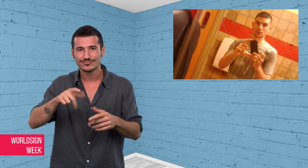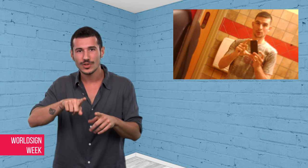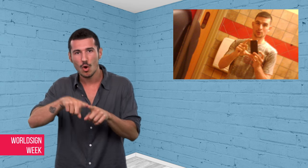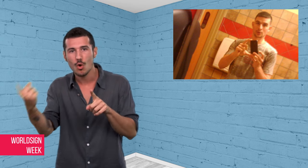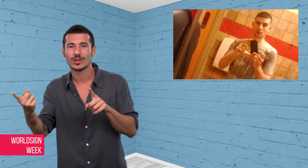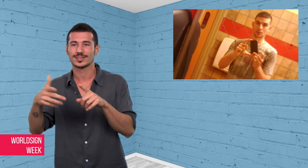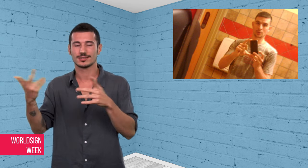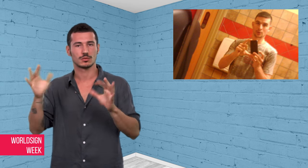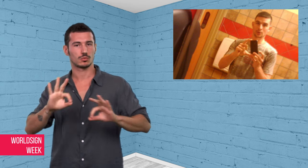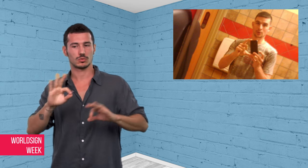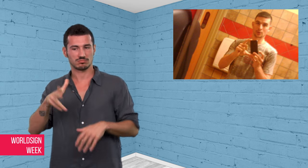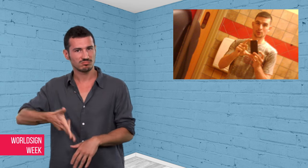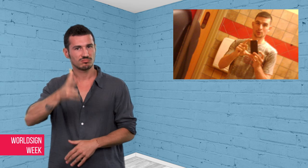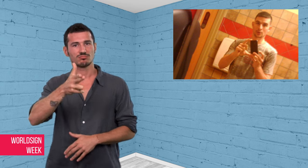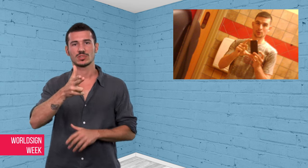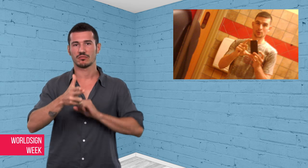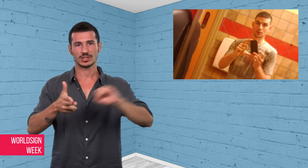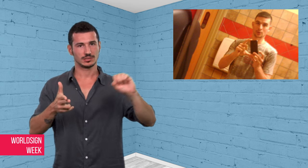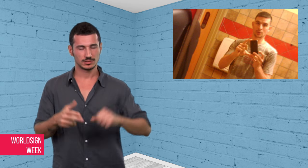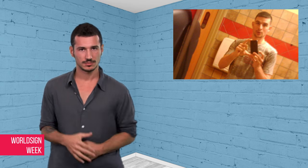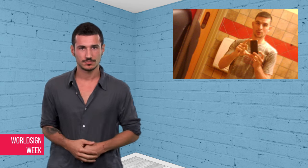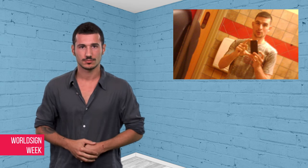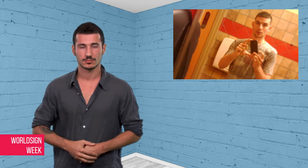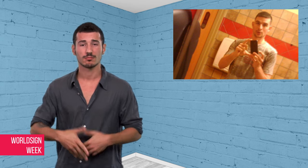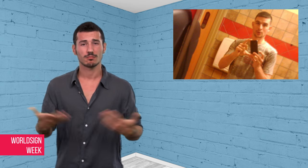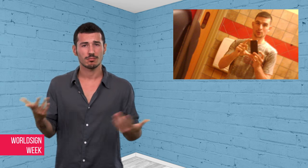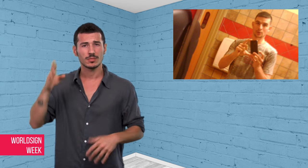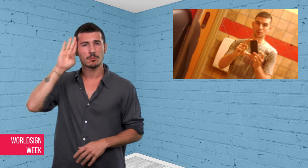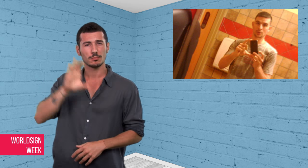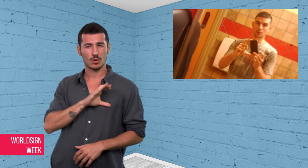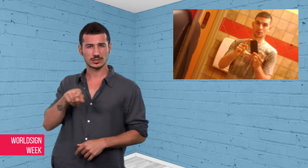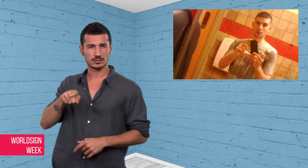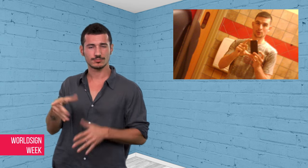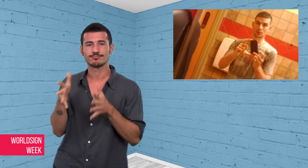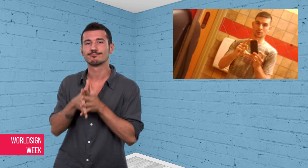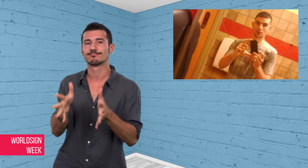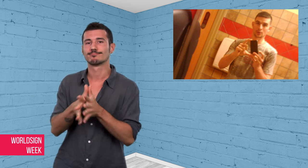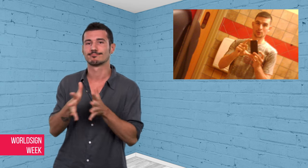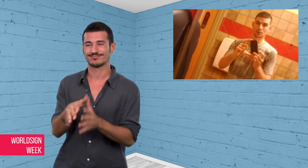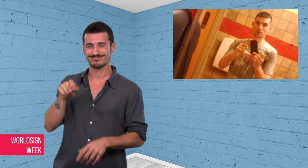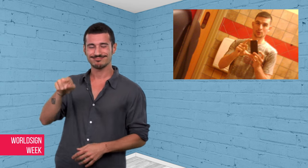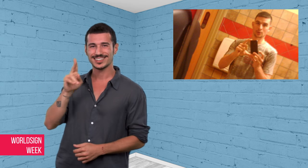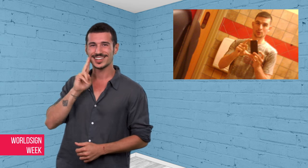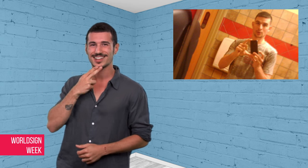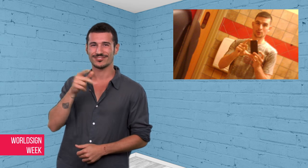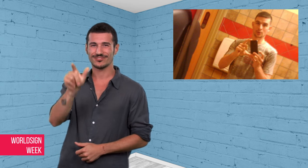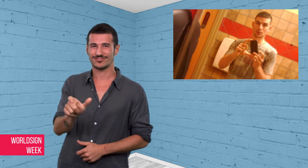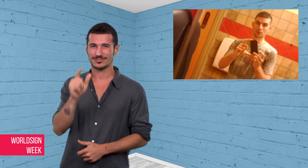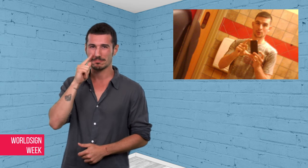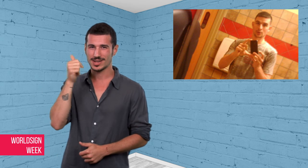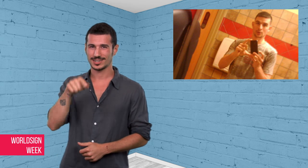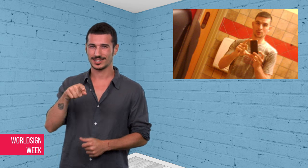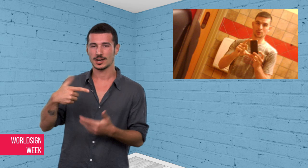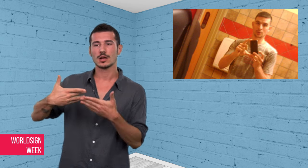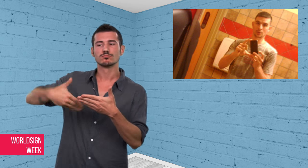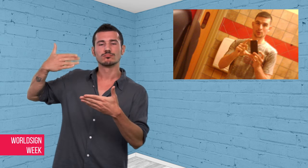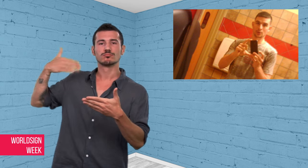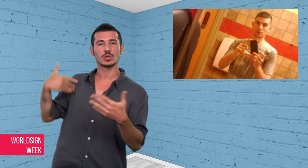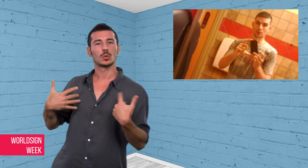was shot almost instantly. But police said that Harris has past records